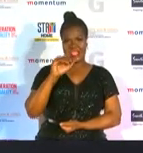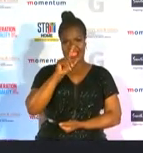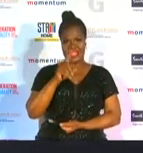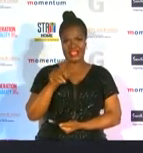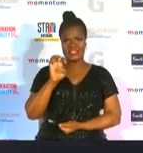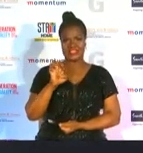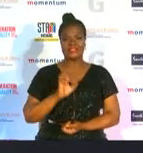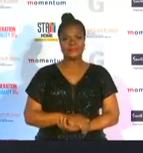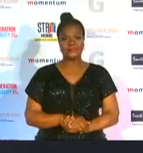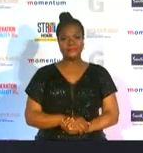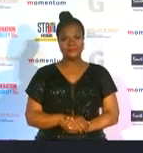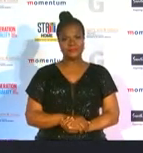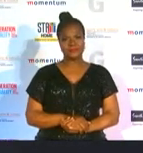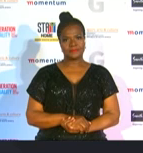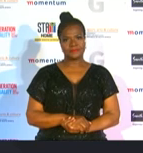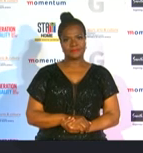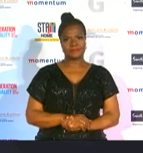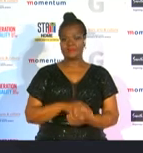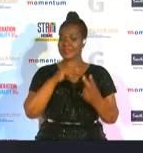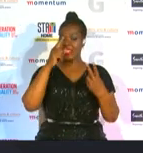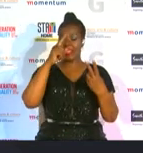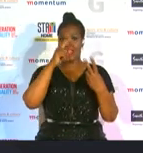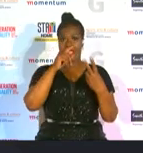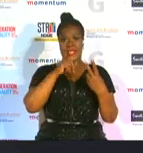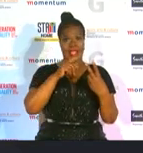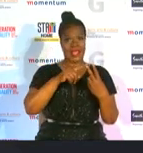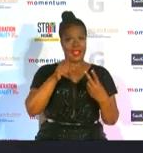ramnatha's tennis career began at the tender age of six